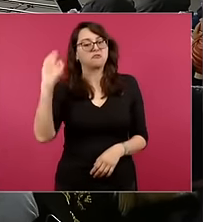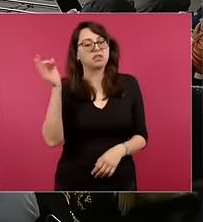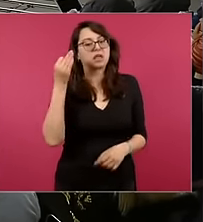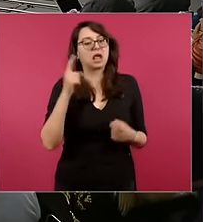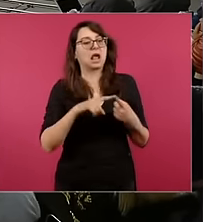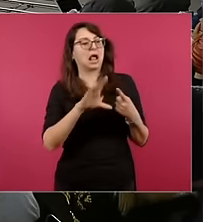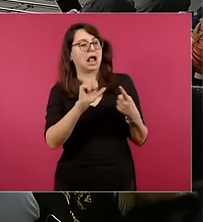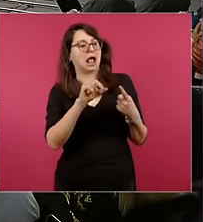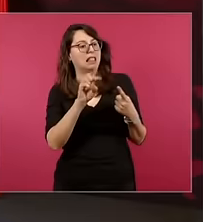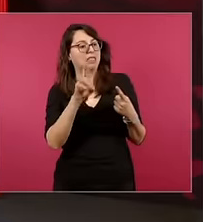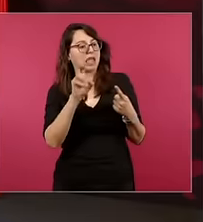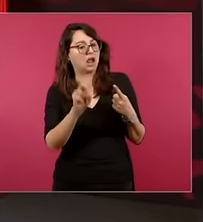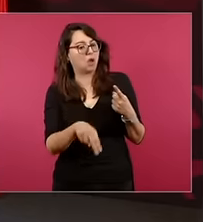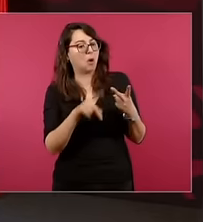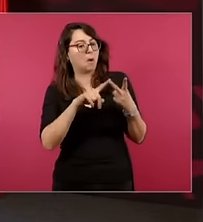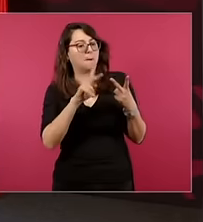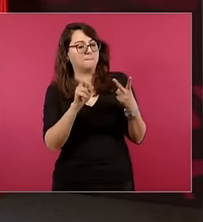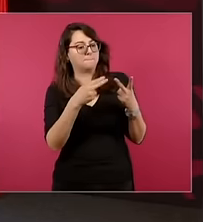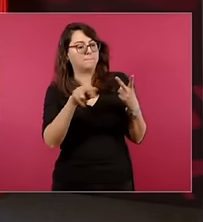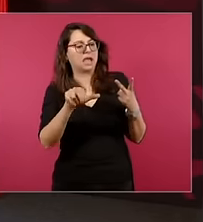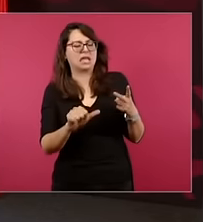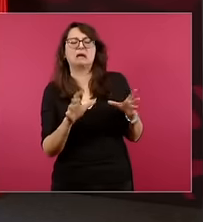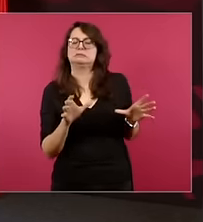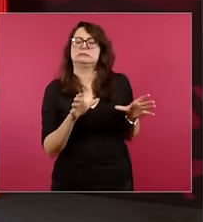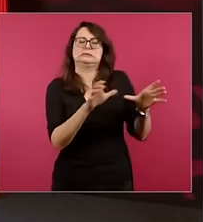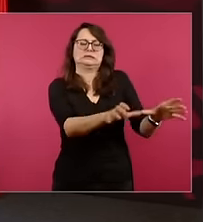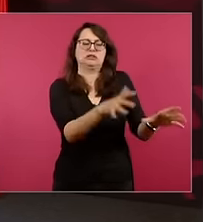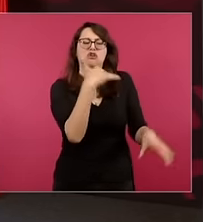Nieto no they are a grandmother of corrupt But those who governed Mexico City